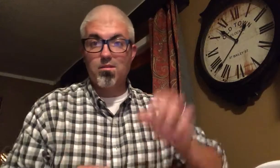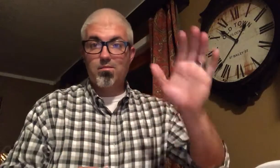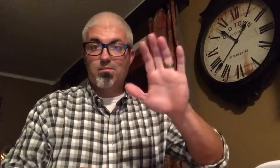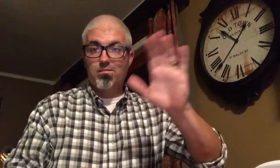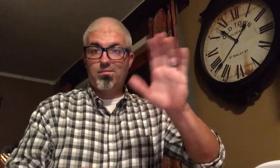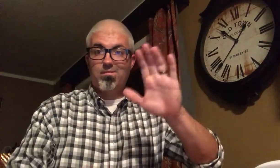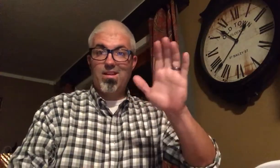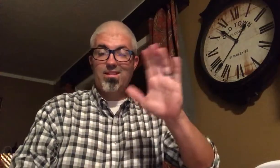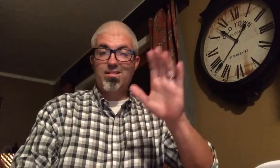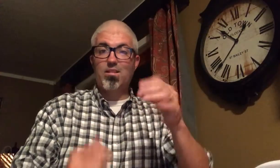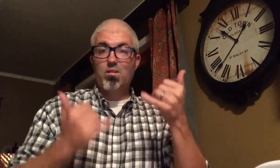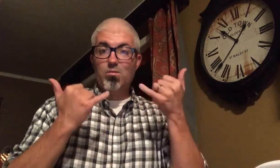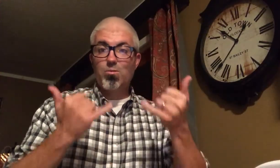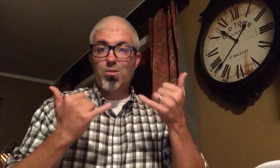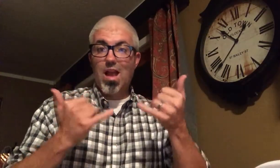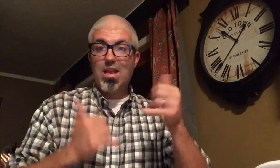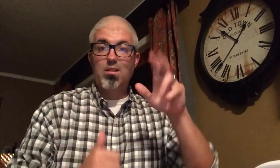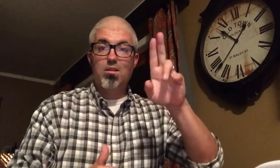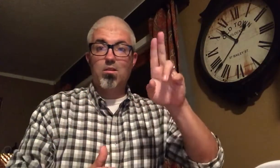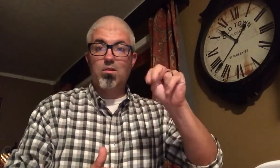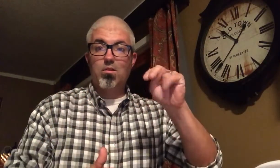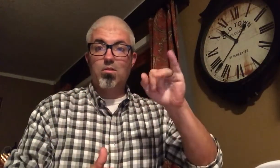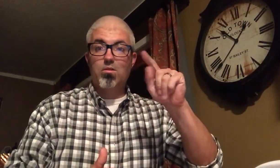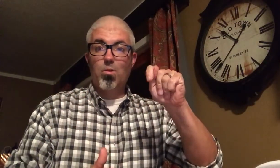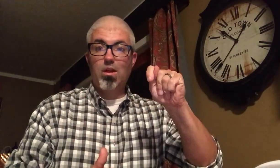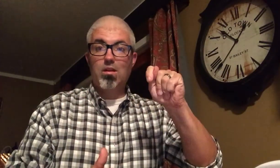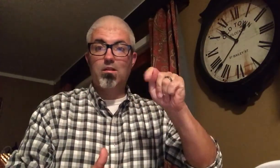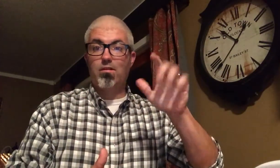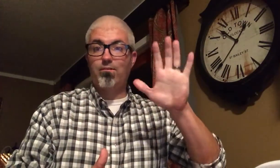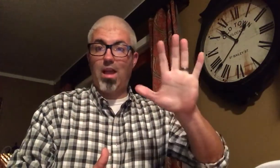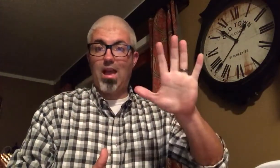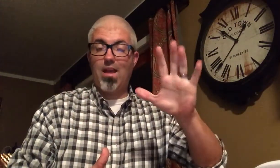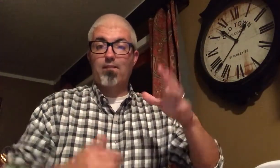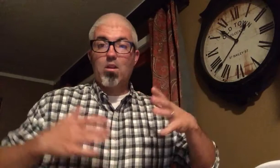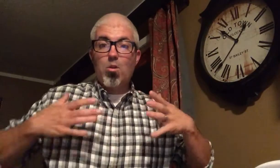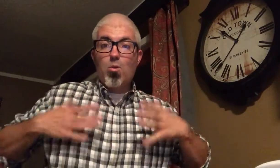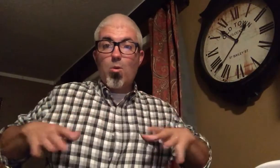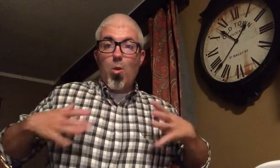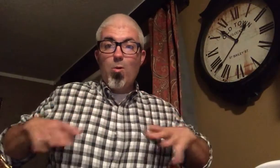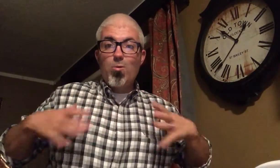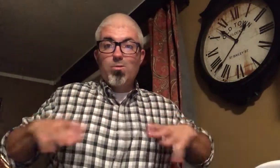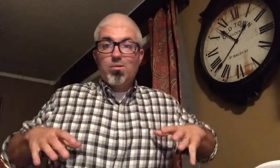HELLO TODAY UNIT 5 - CLOTHING